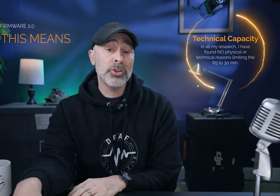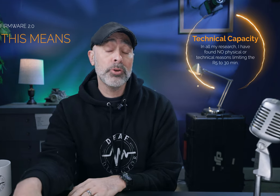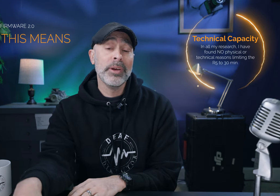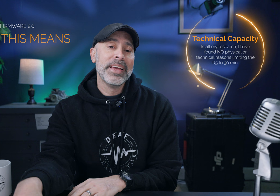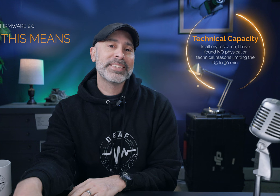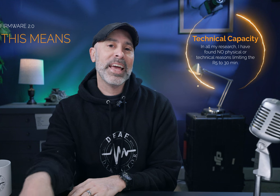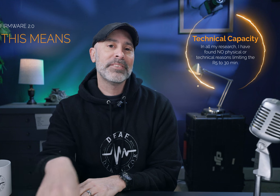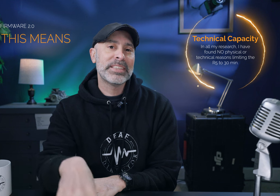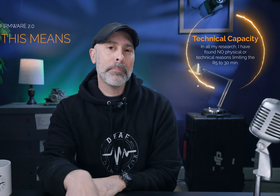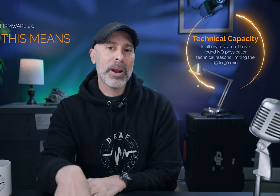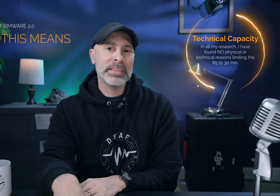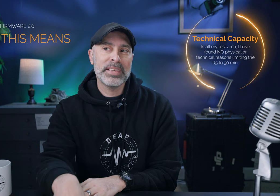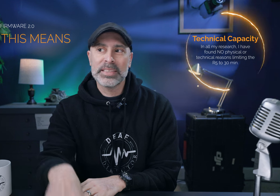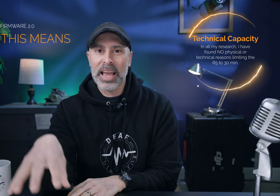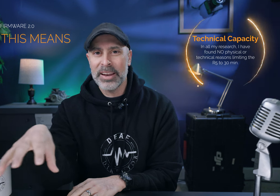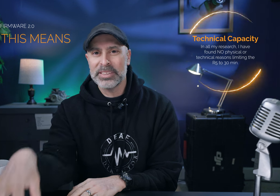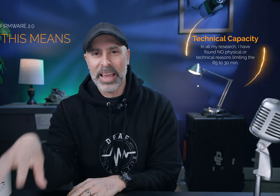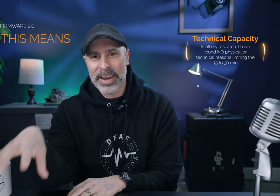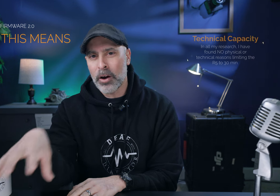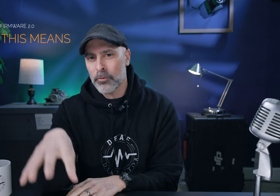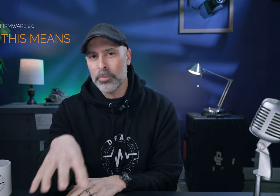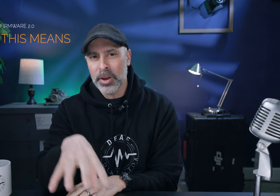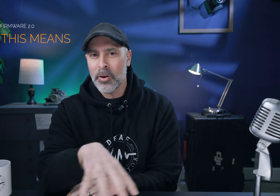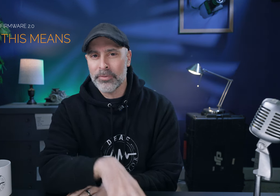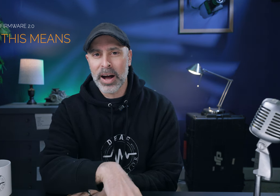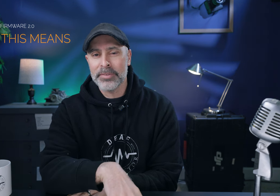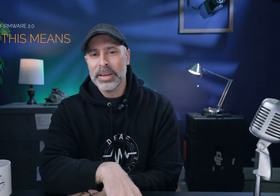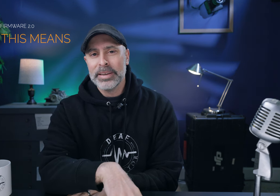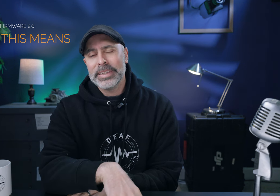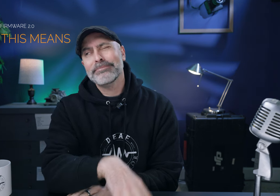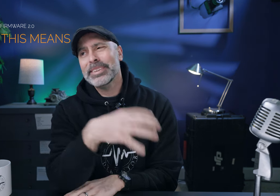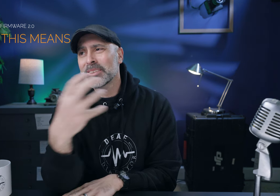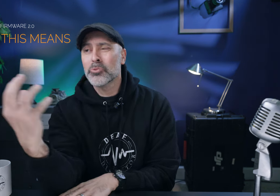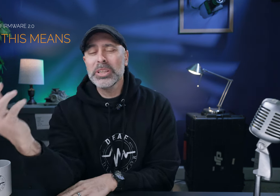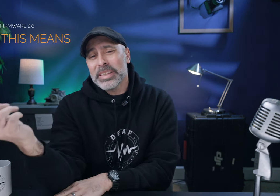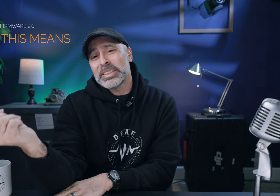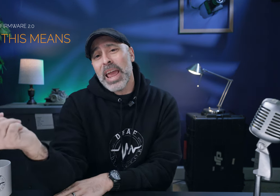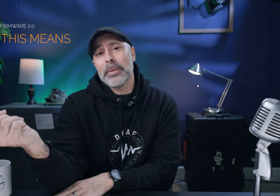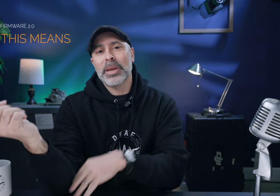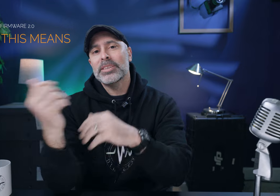II as kind of separate entities to kind of stand out from the R5 this is really a shame because